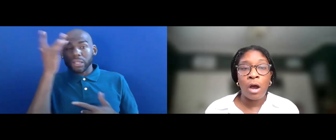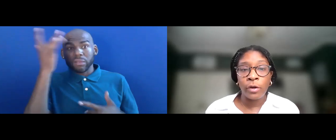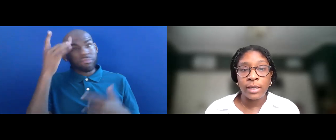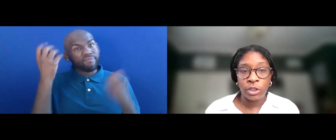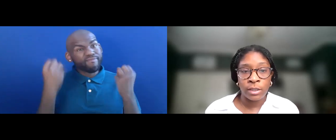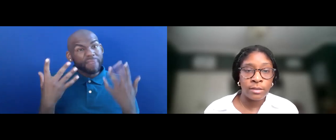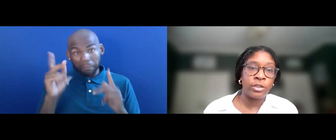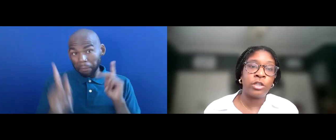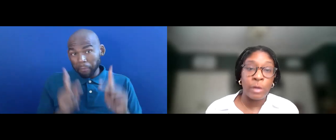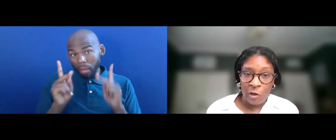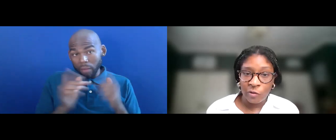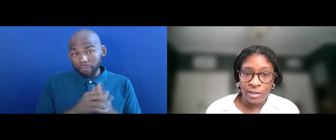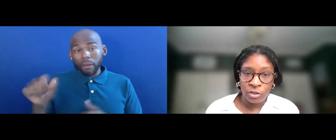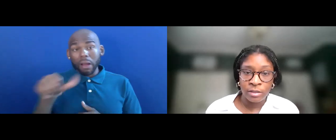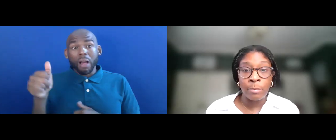OTHER CONDITIONS, SUCH AS MENTAL HEALTH CONDITIONS MAY